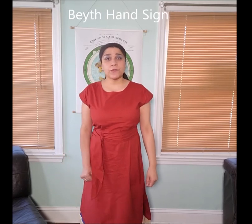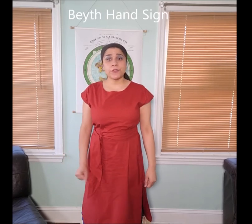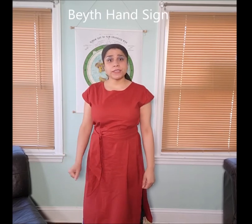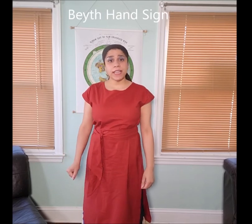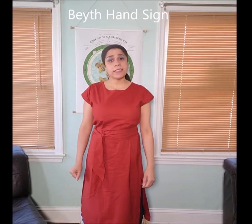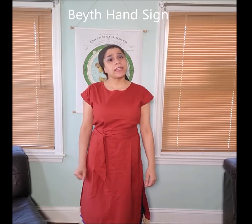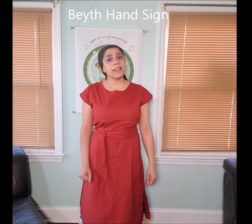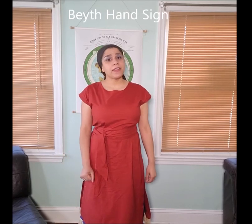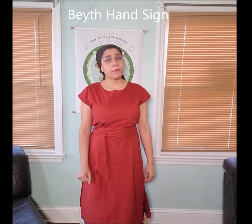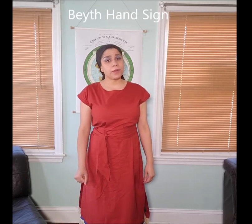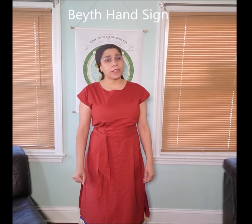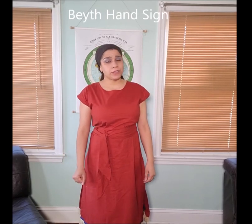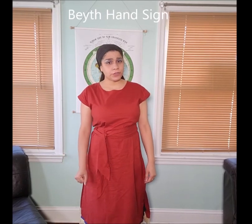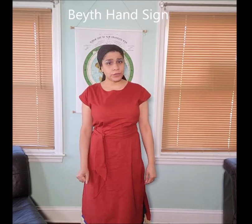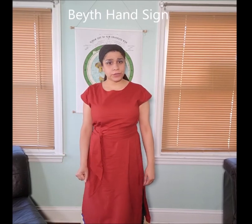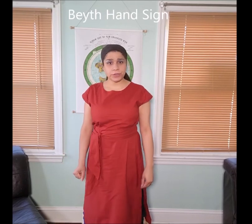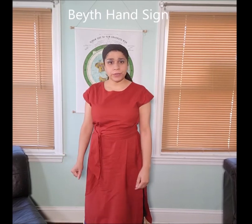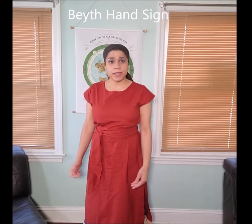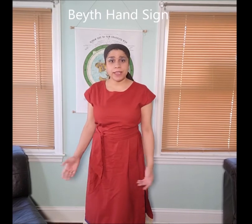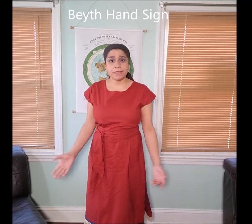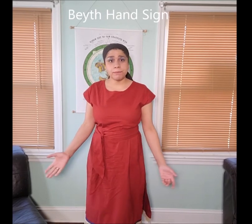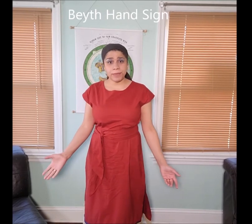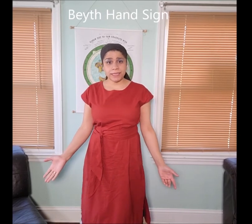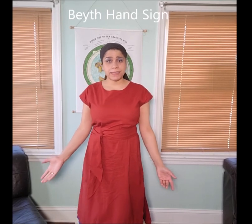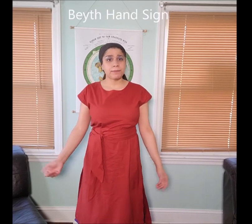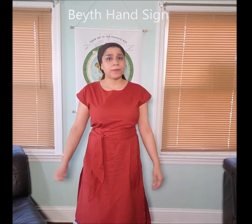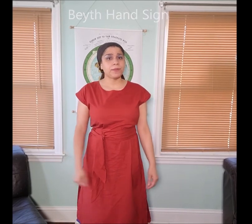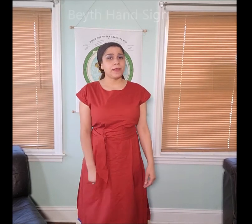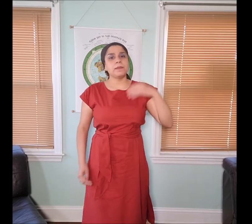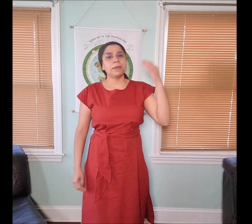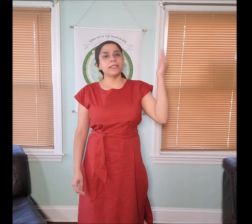first hand sign that I’m going to introduce to you is the "beyth" symbol. The "beyth"